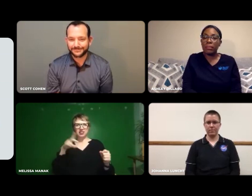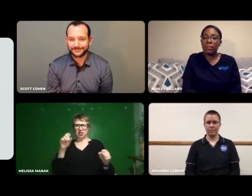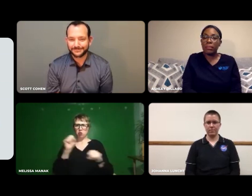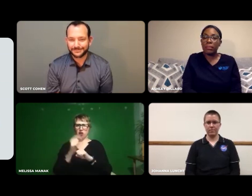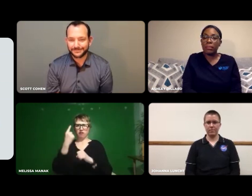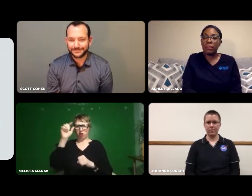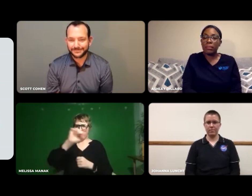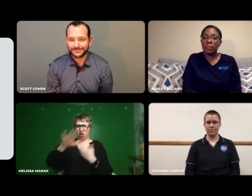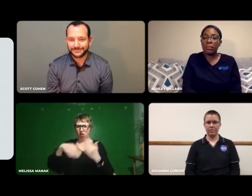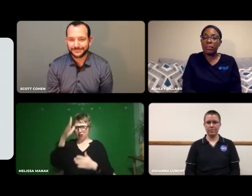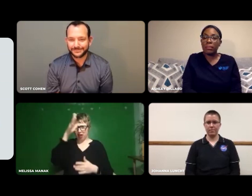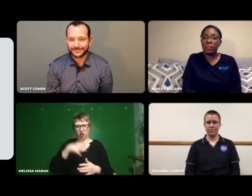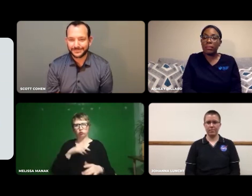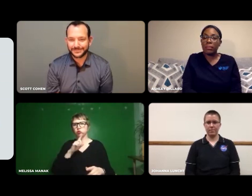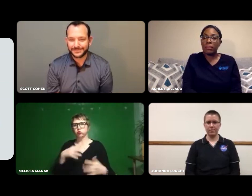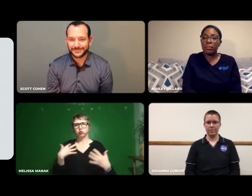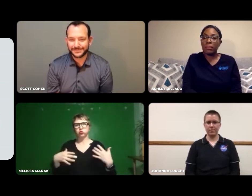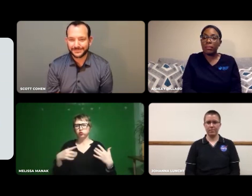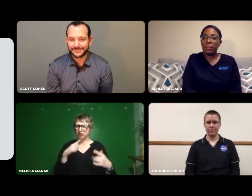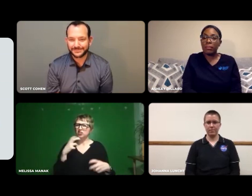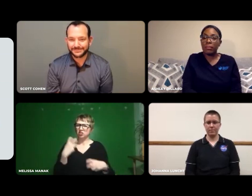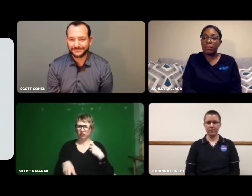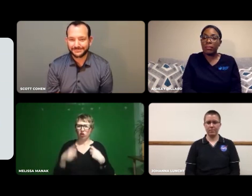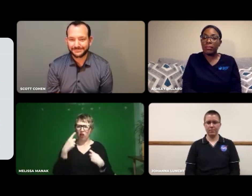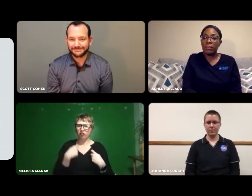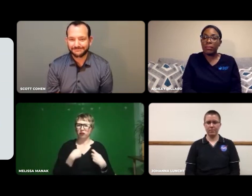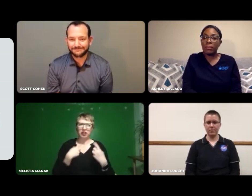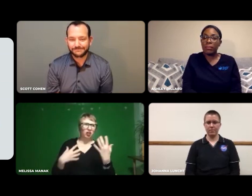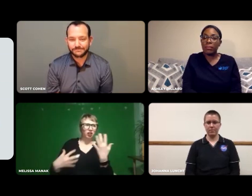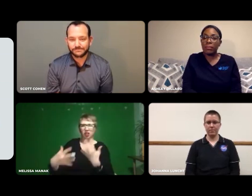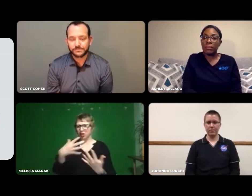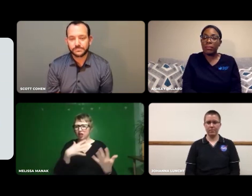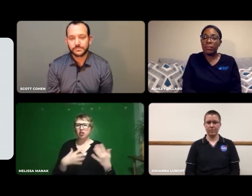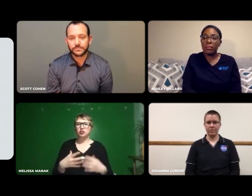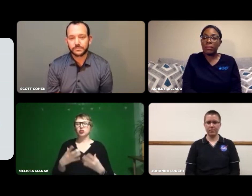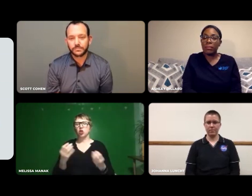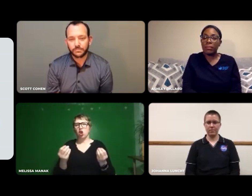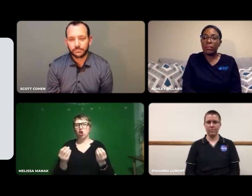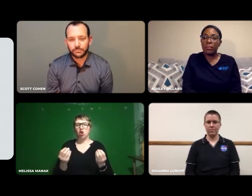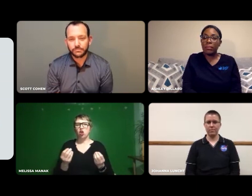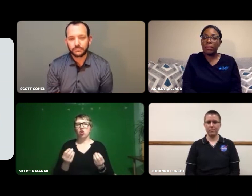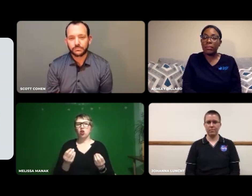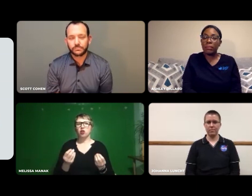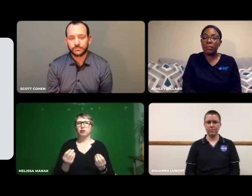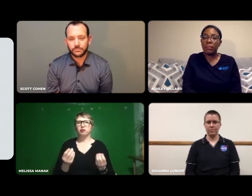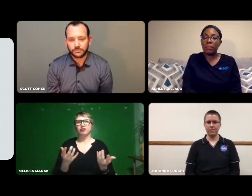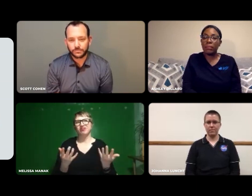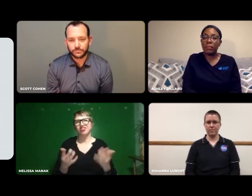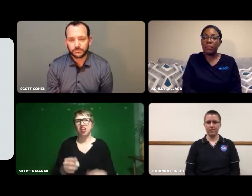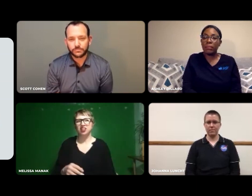It'd be difficult for me to work in a place that's all men.